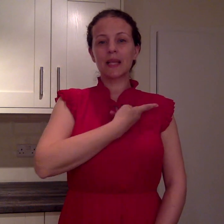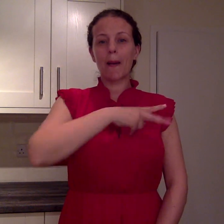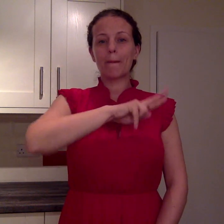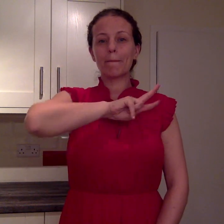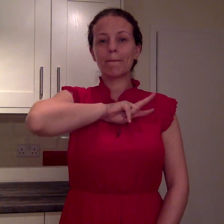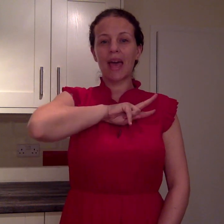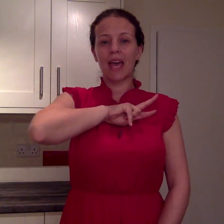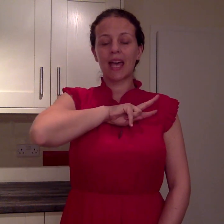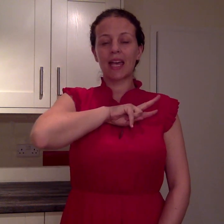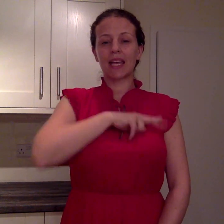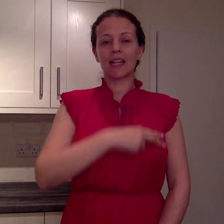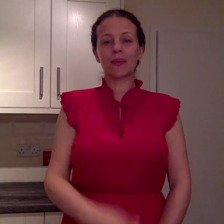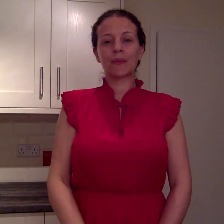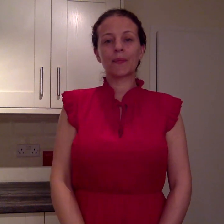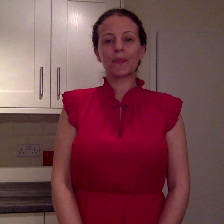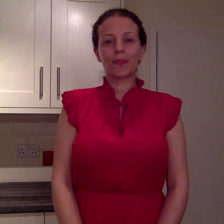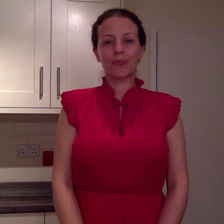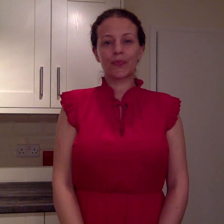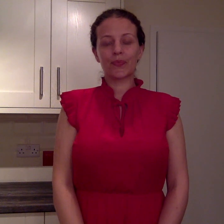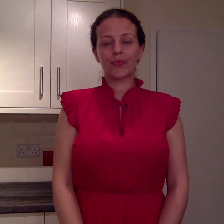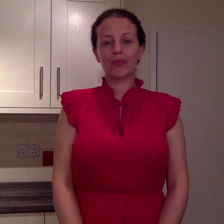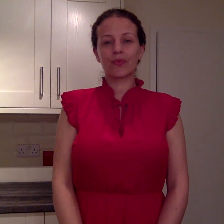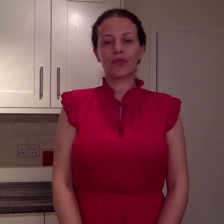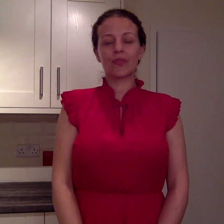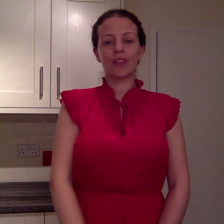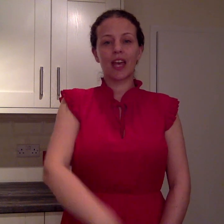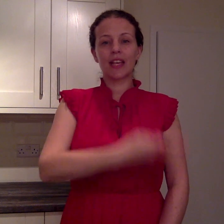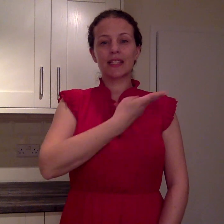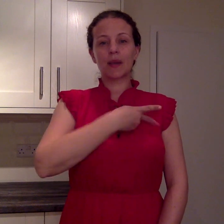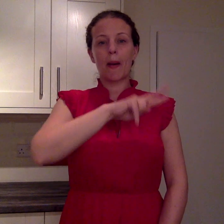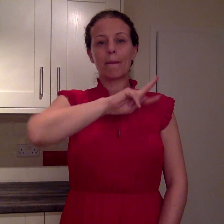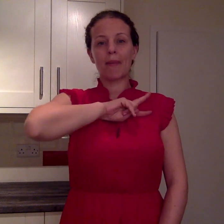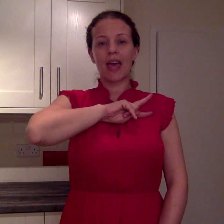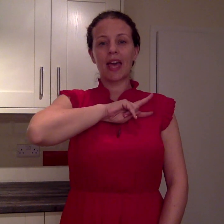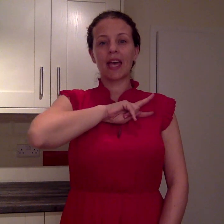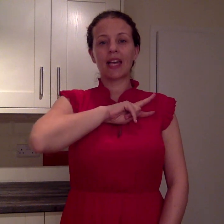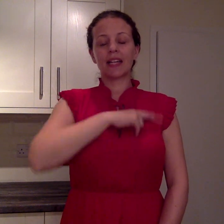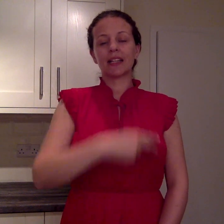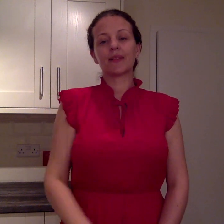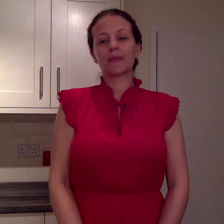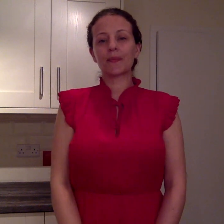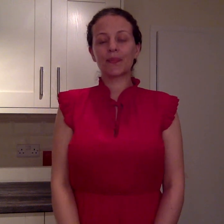SPAIN